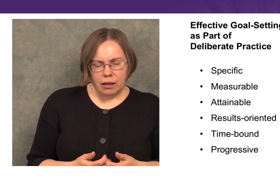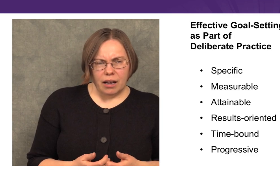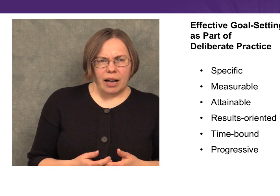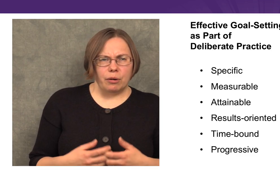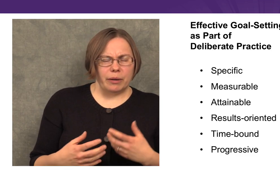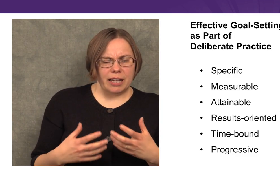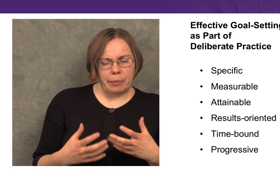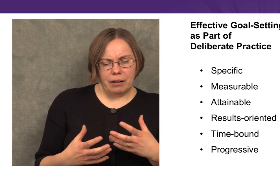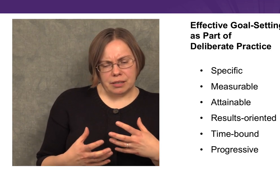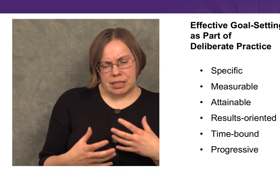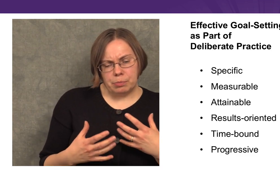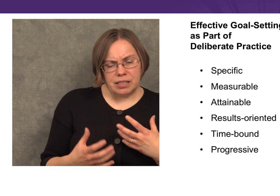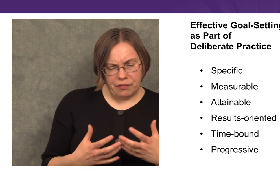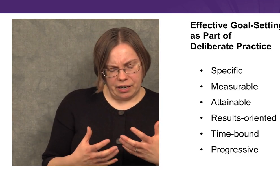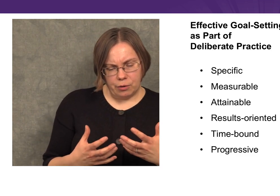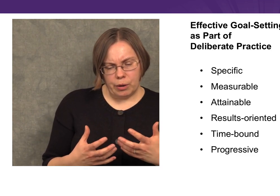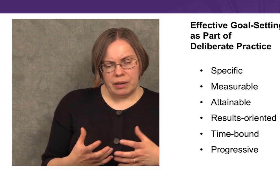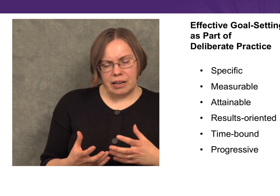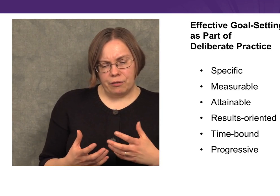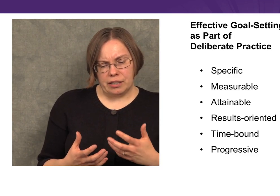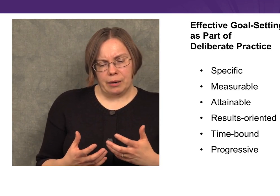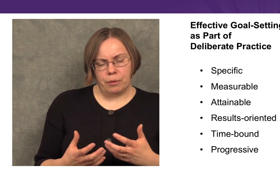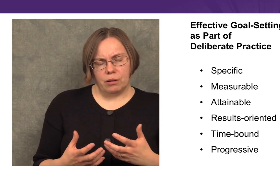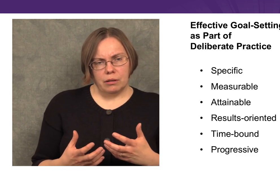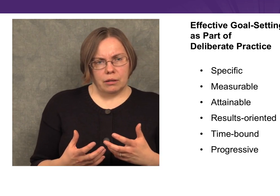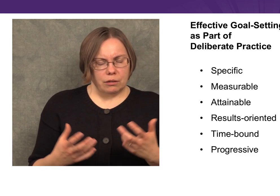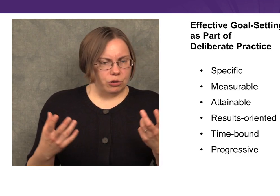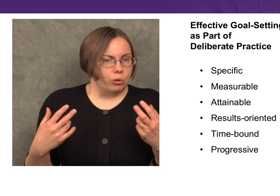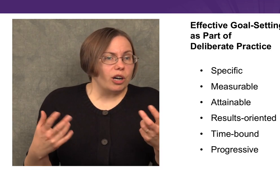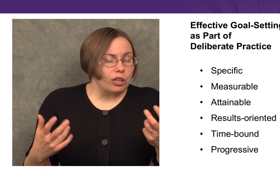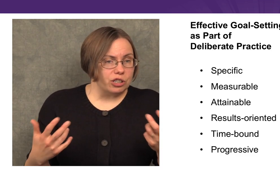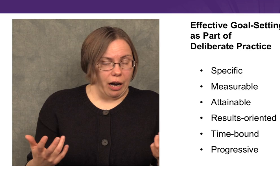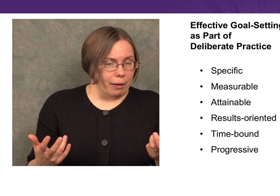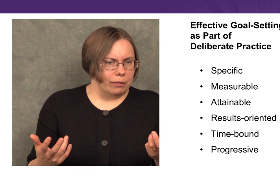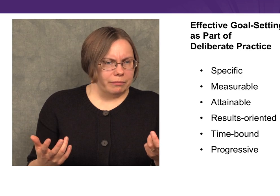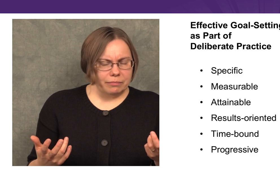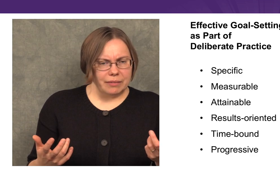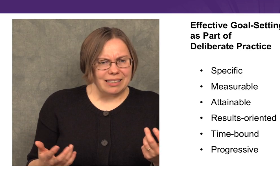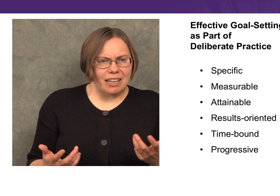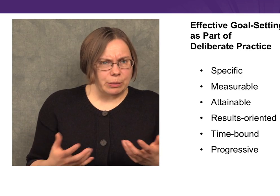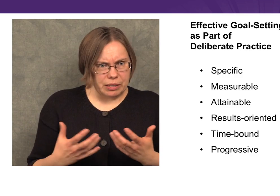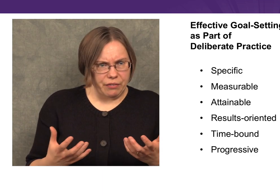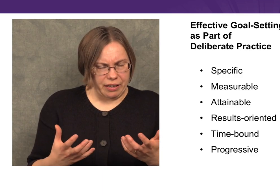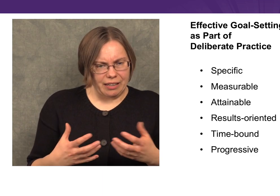When we think about specific we mean, for example... “do a good job,” that’s not specific,